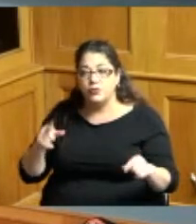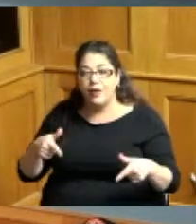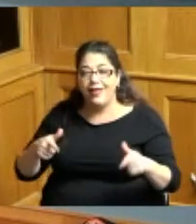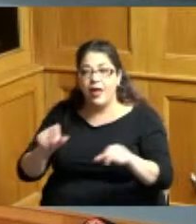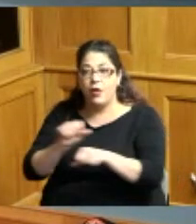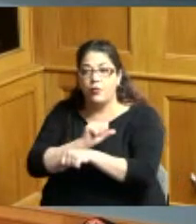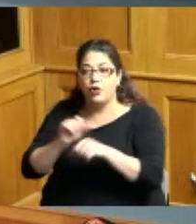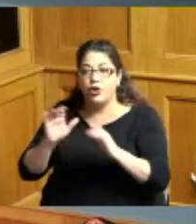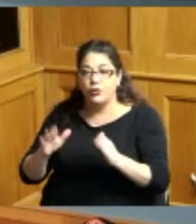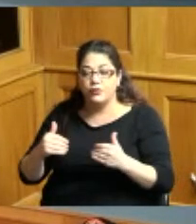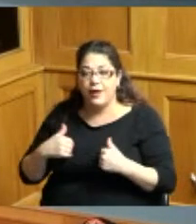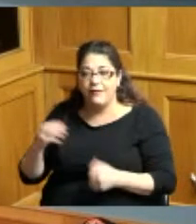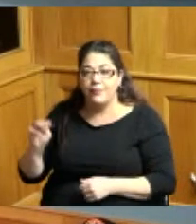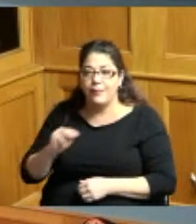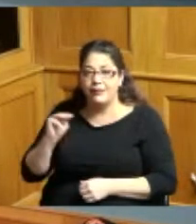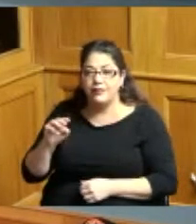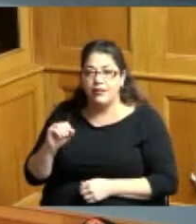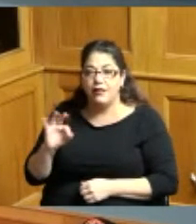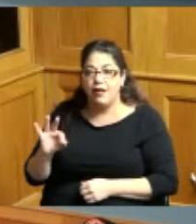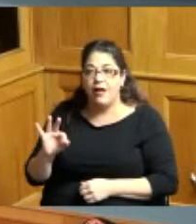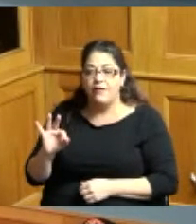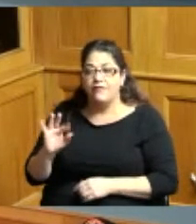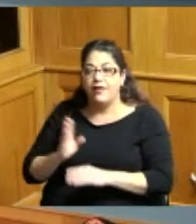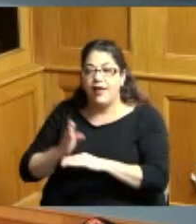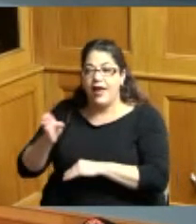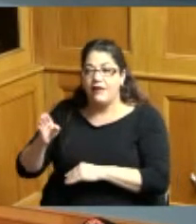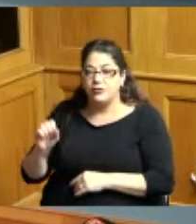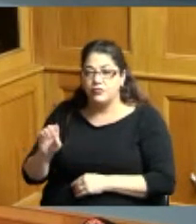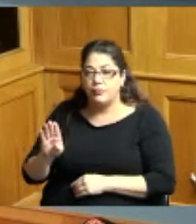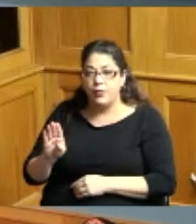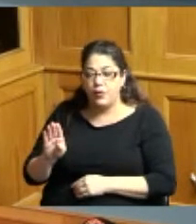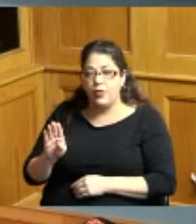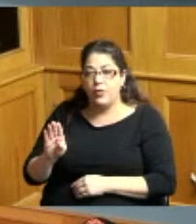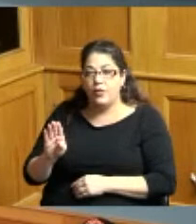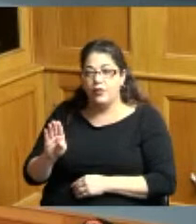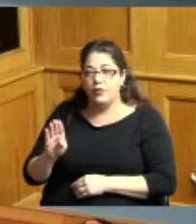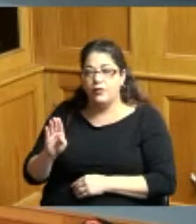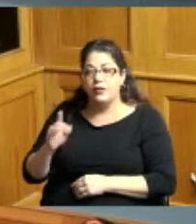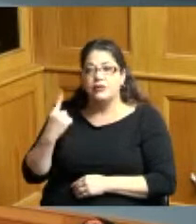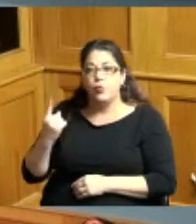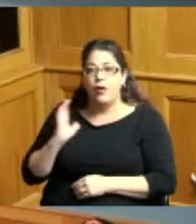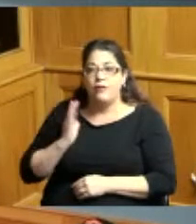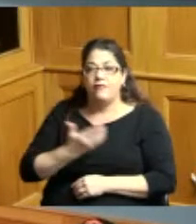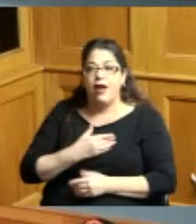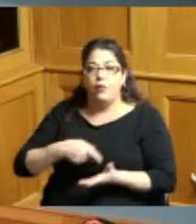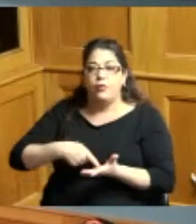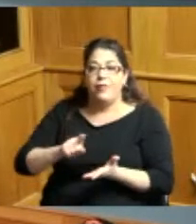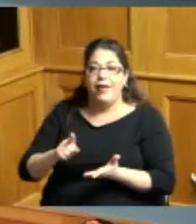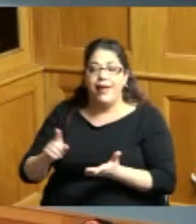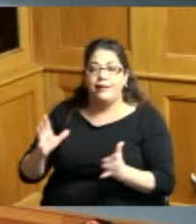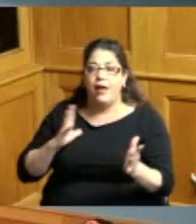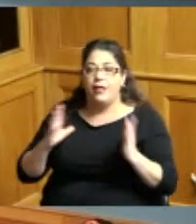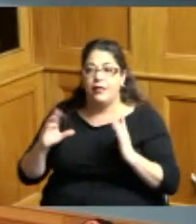to have the Monday off after the Super Bowl as one of our paid holidays is there a second